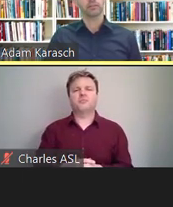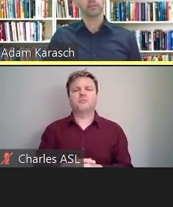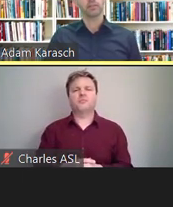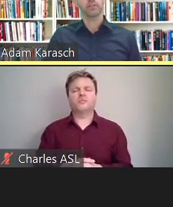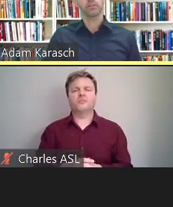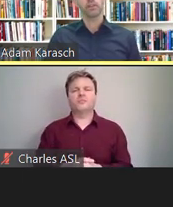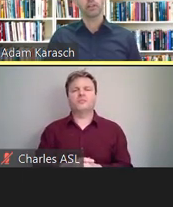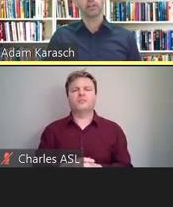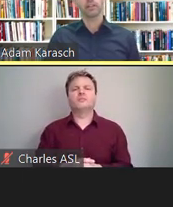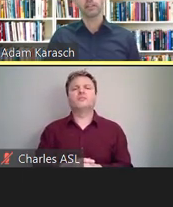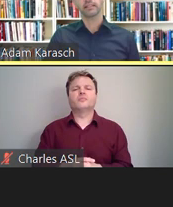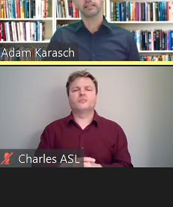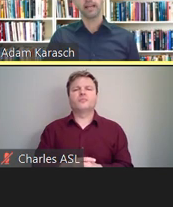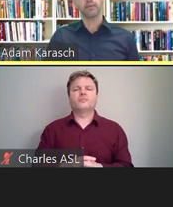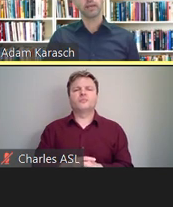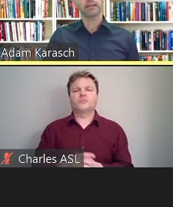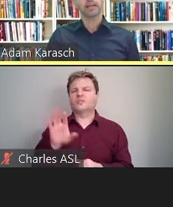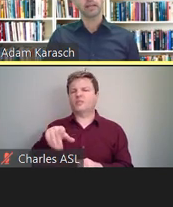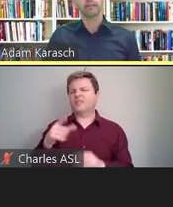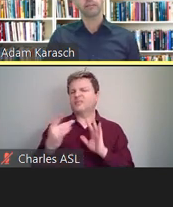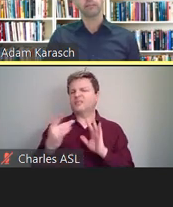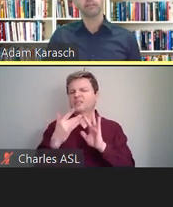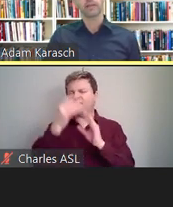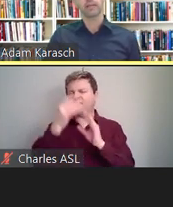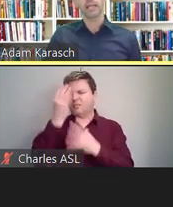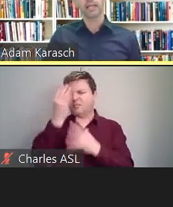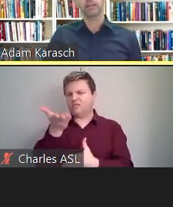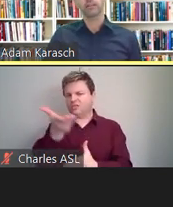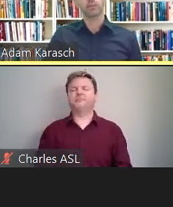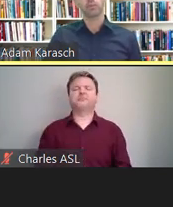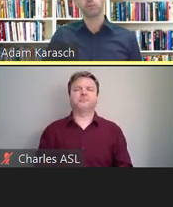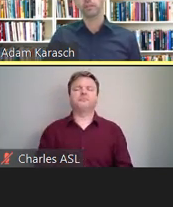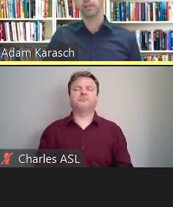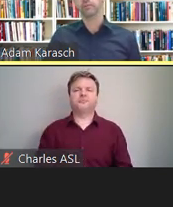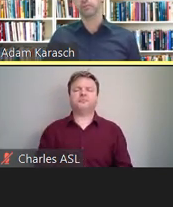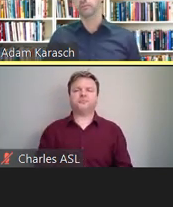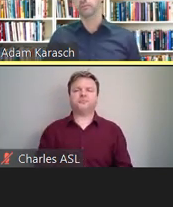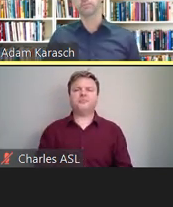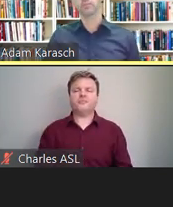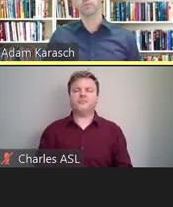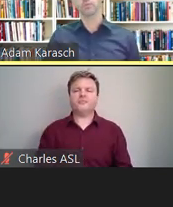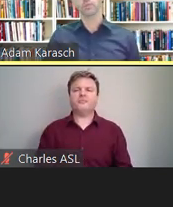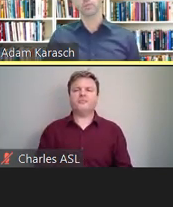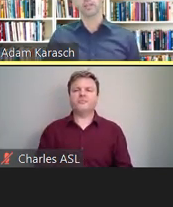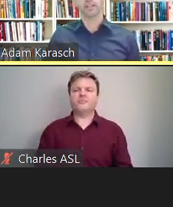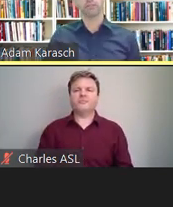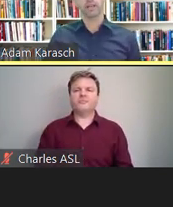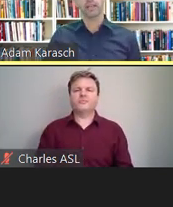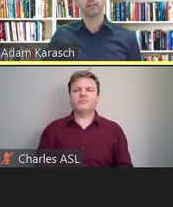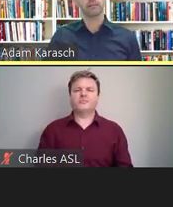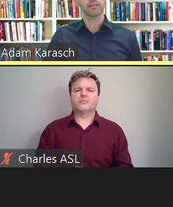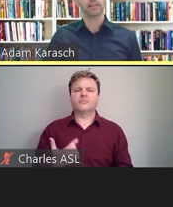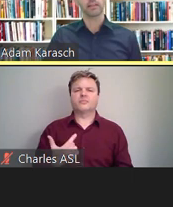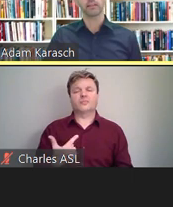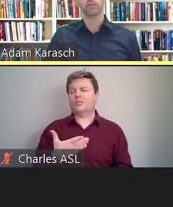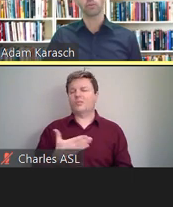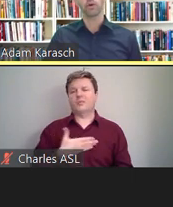So you can contact us that way. And we'd love to clarify anything or walk